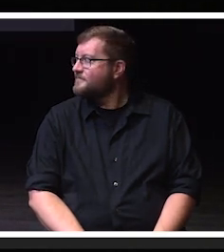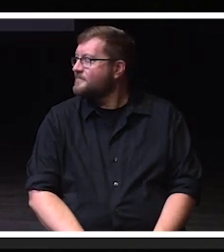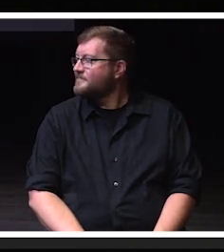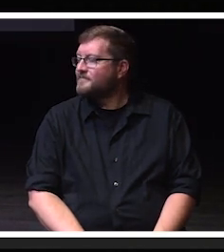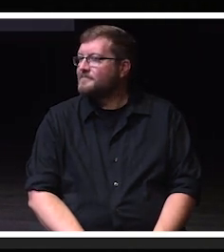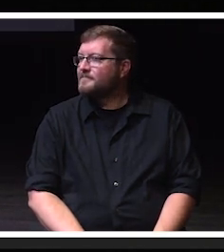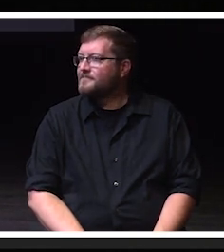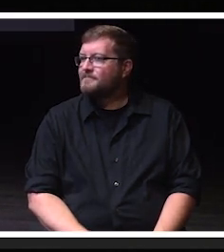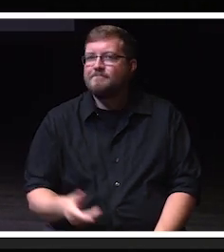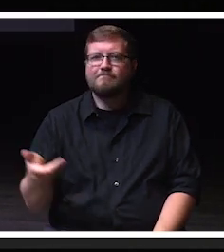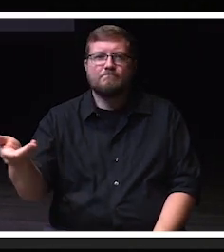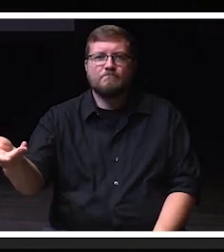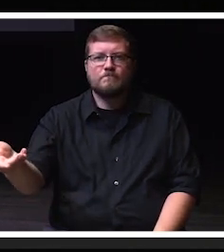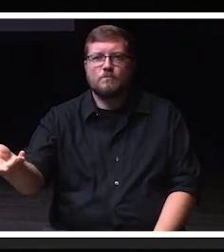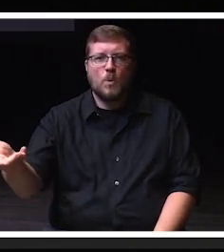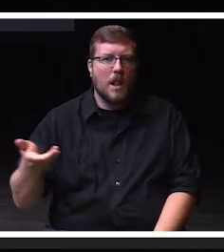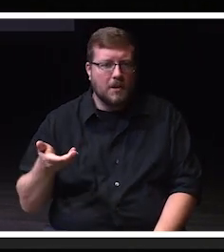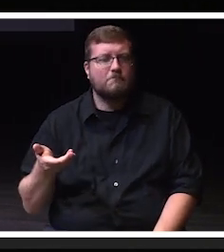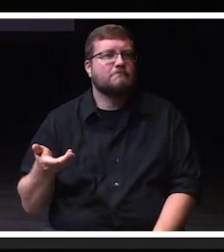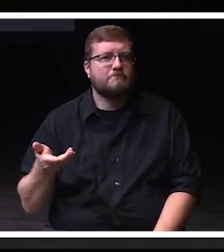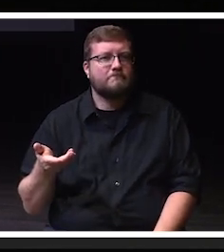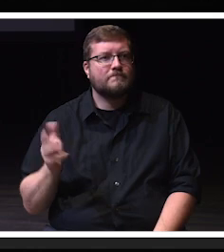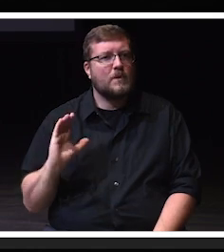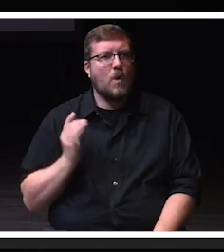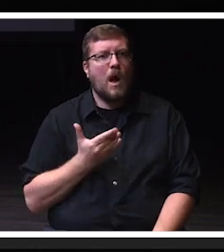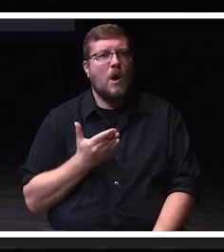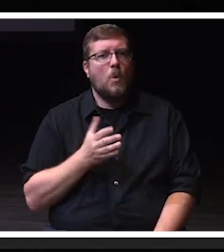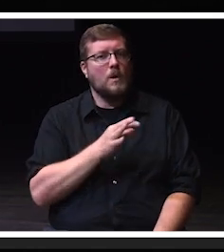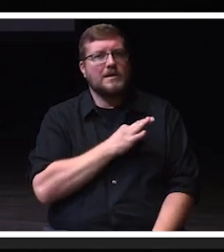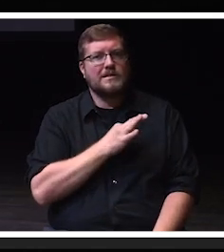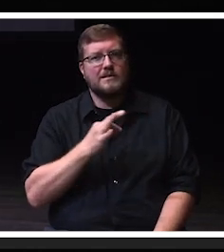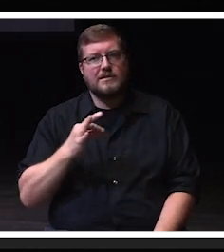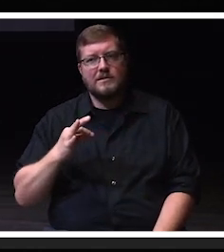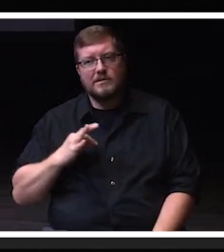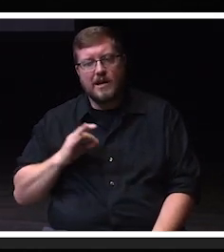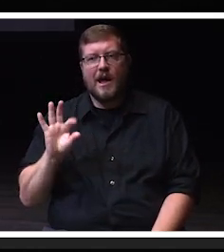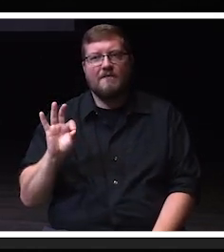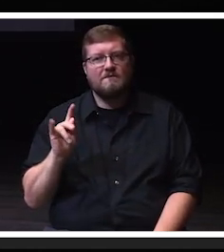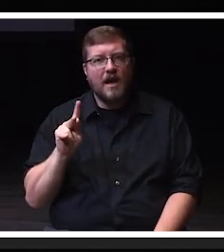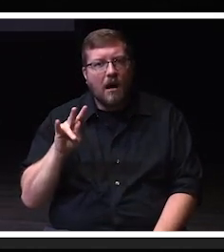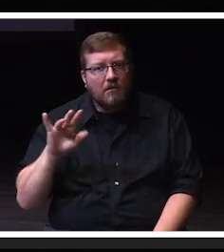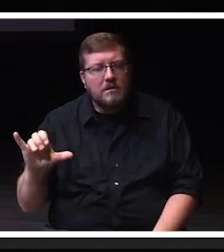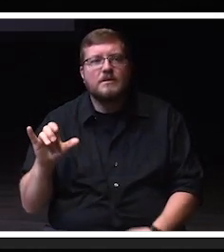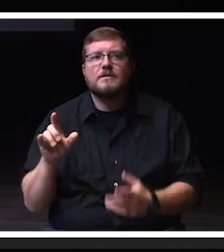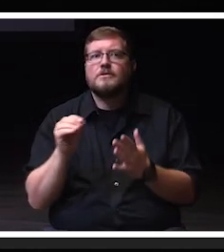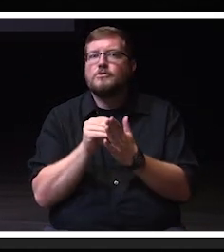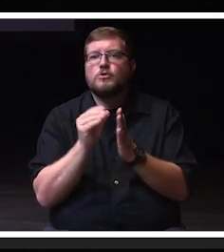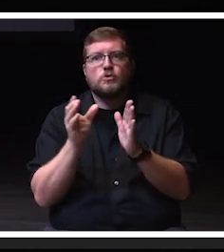Welcome to our faculty, our staff., students,